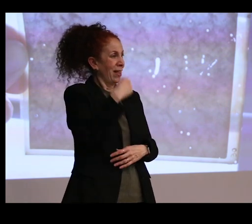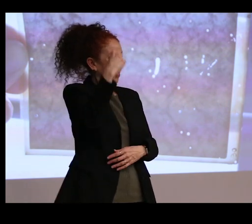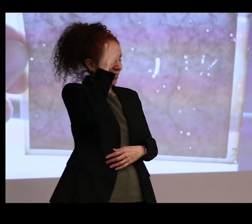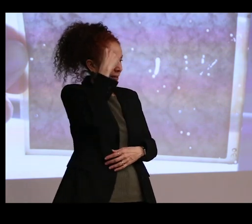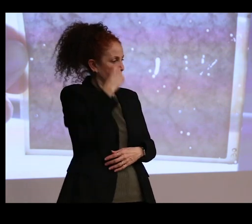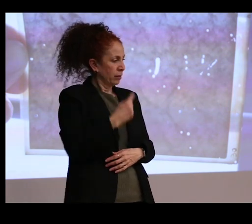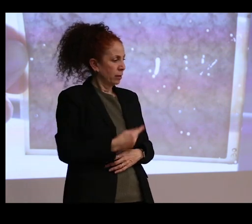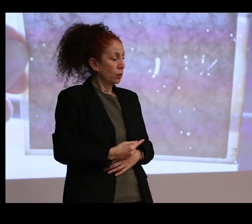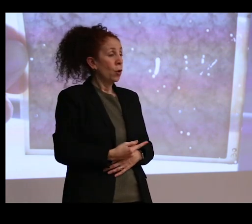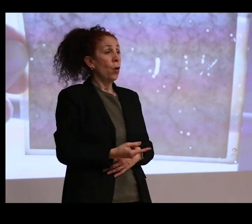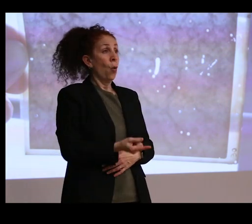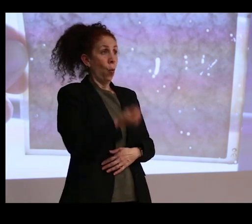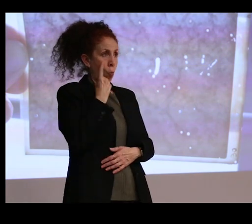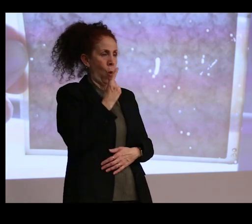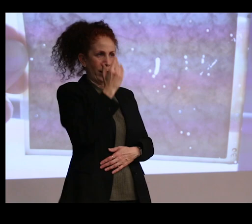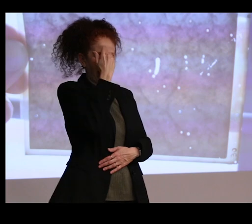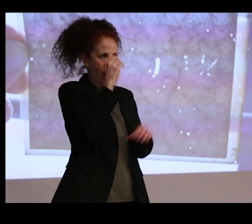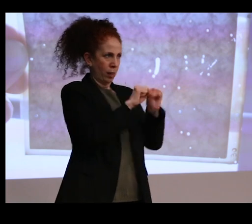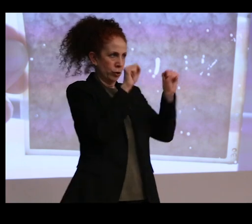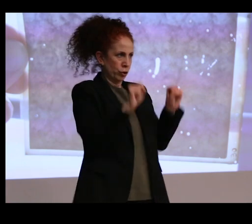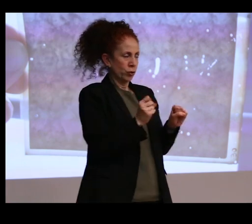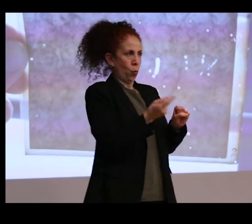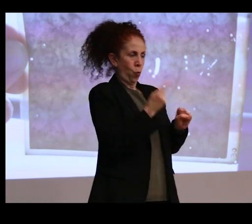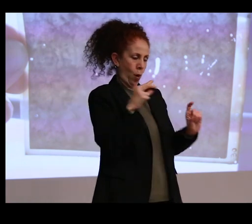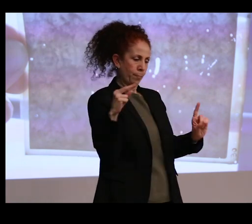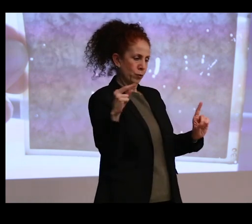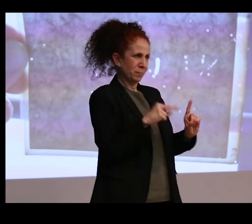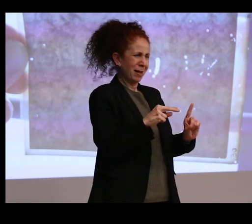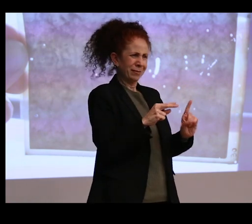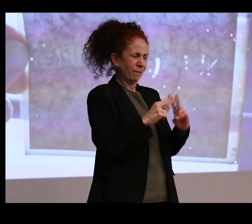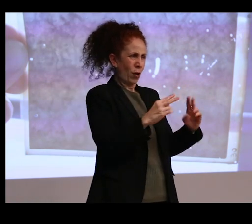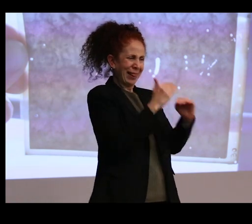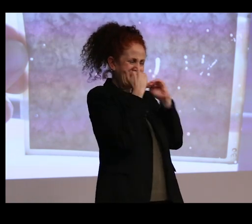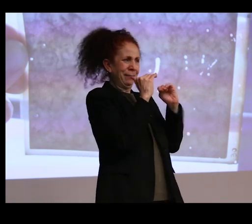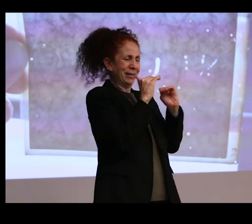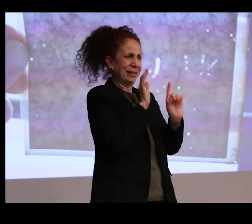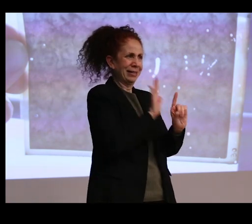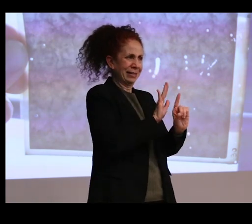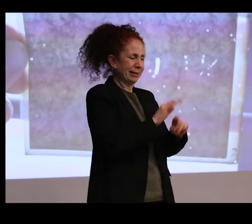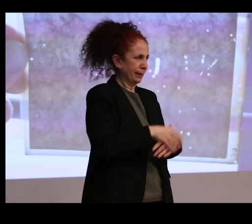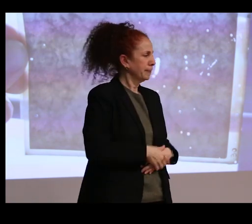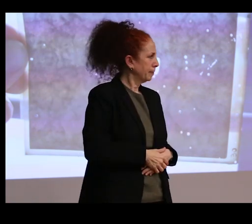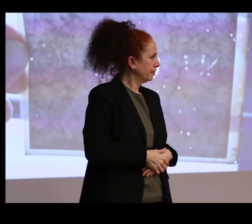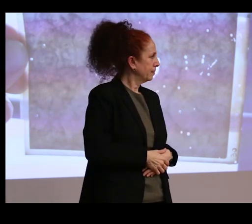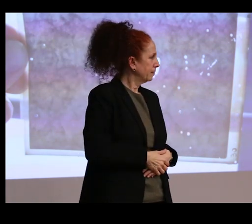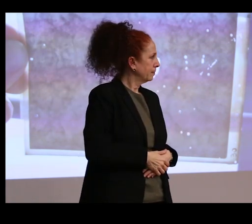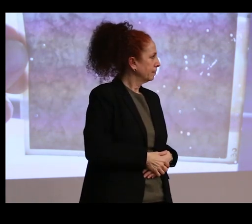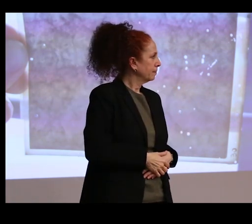system that values these kinds of things a certain way. And I don't really know how we can